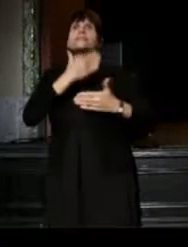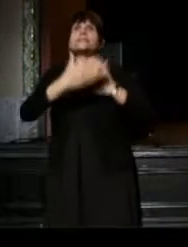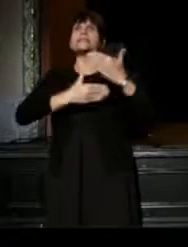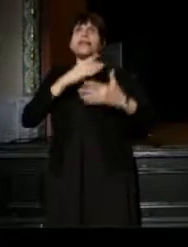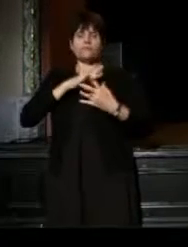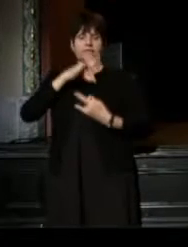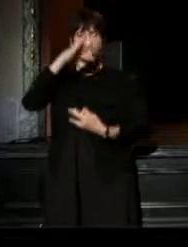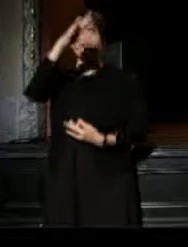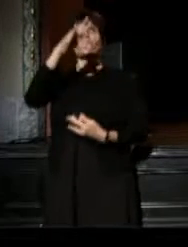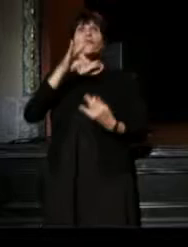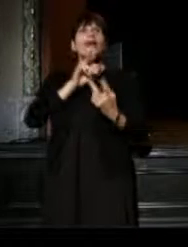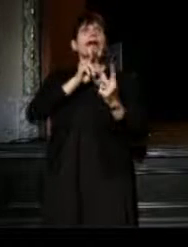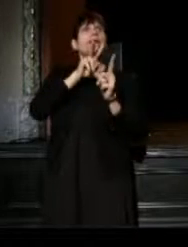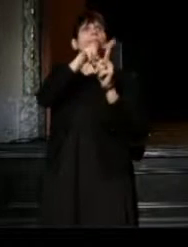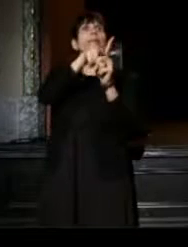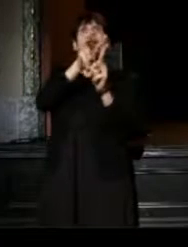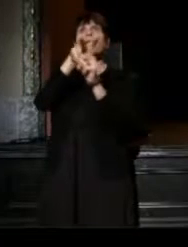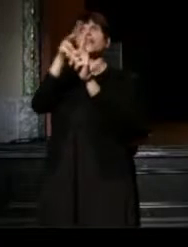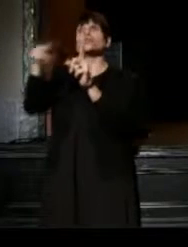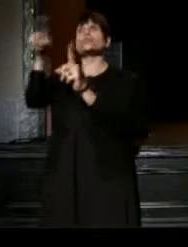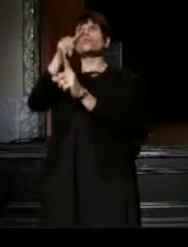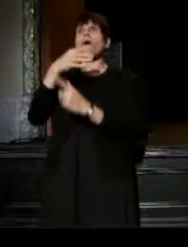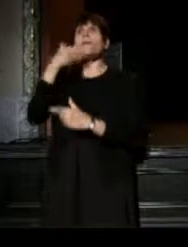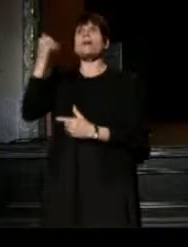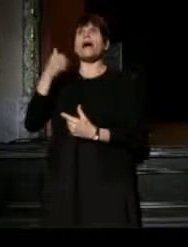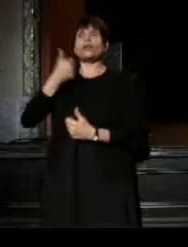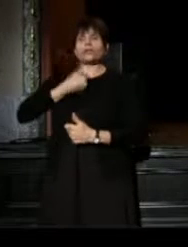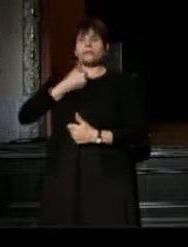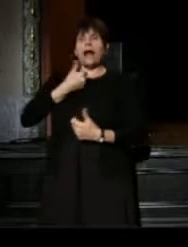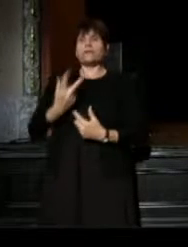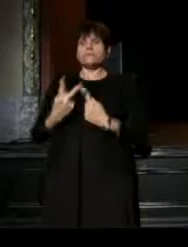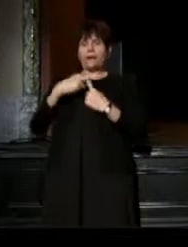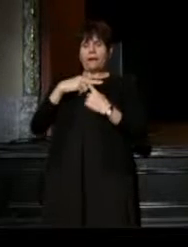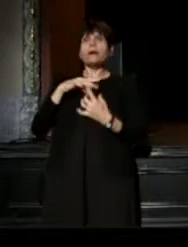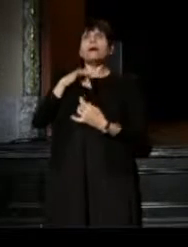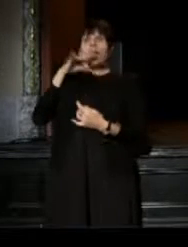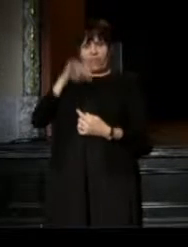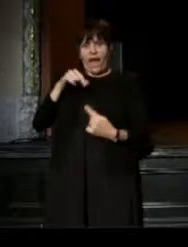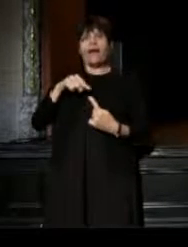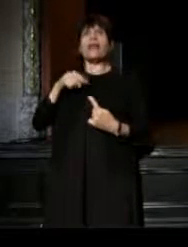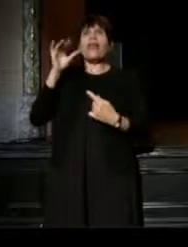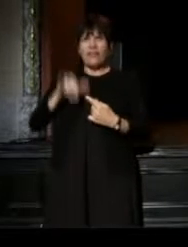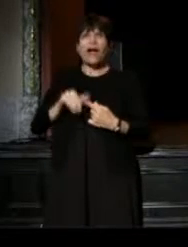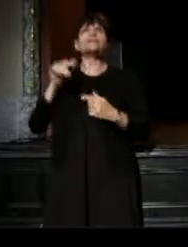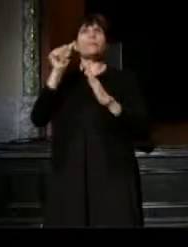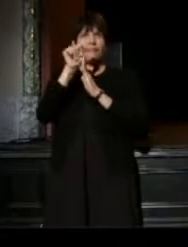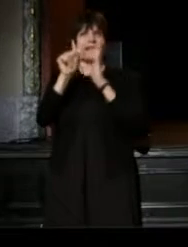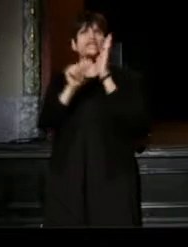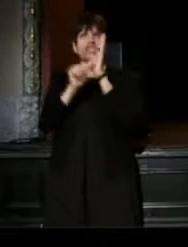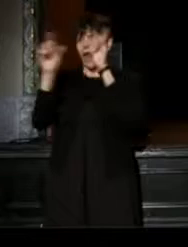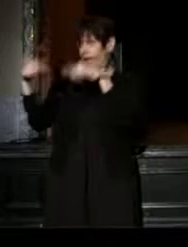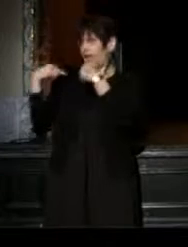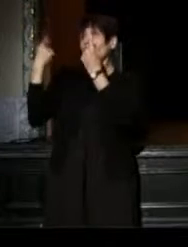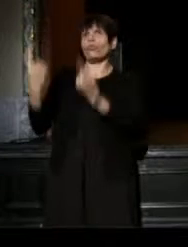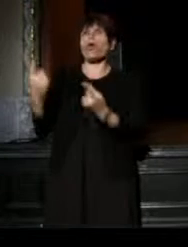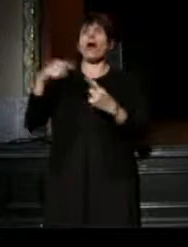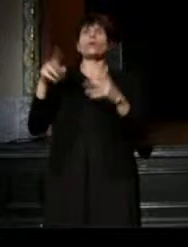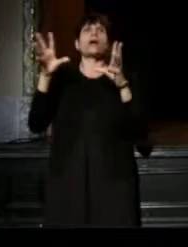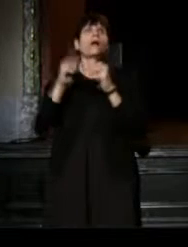It has been the underlying agenda throughout, and I'd really want to thank our brilliant, brilliant staff,